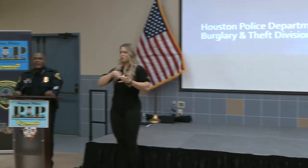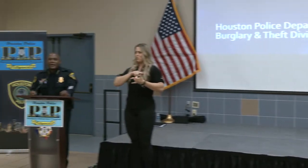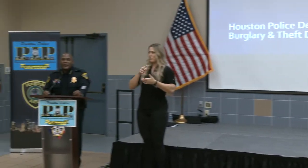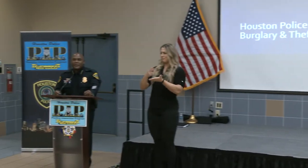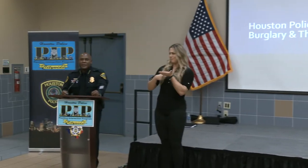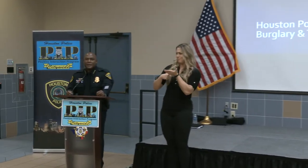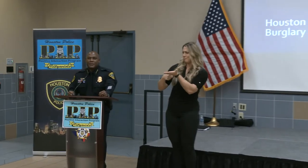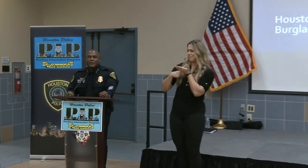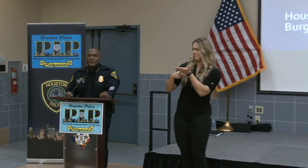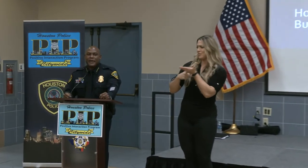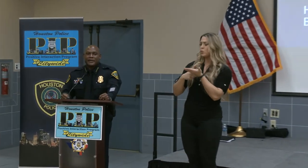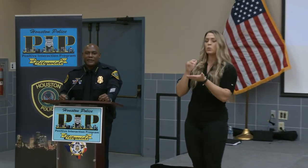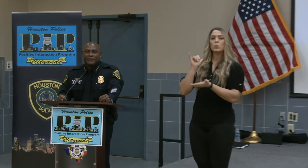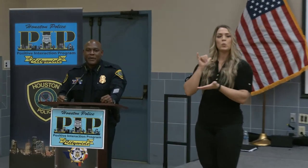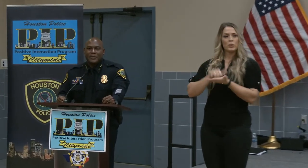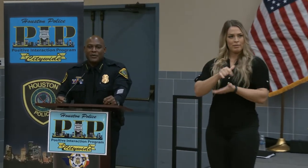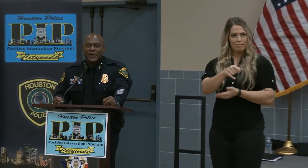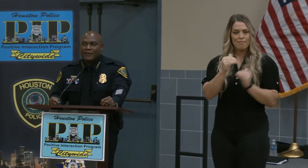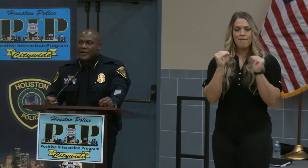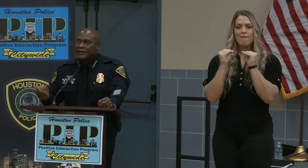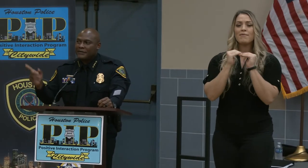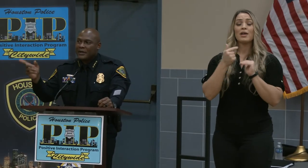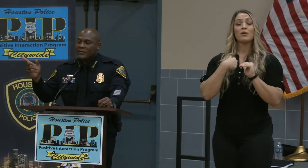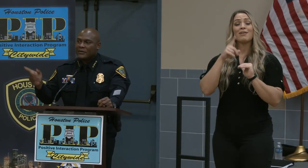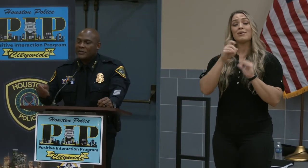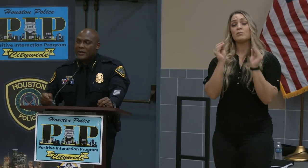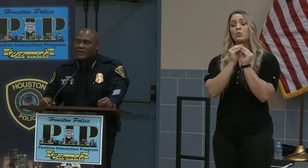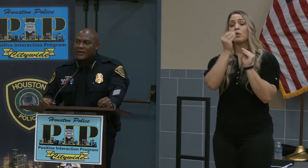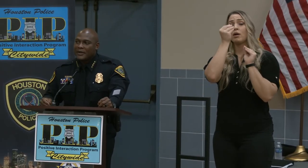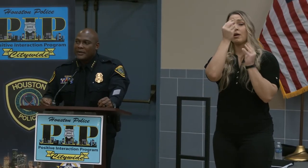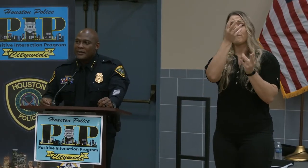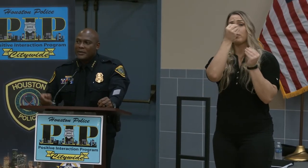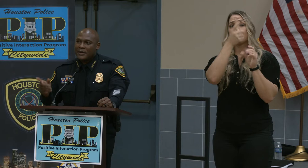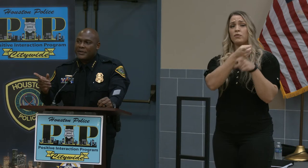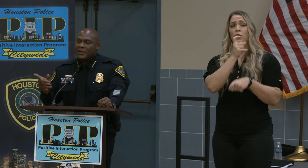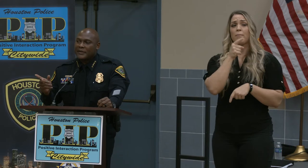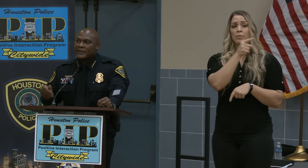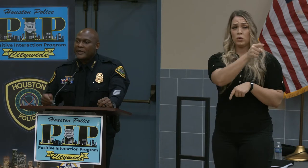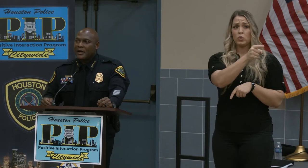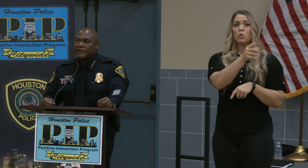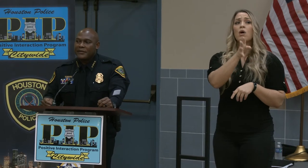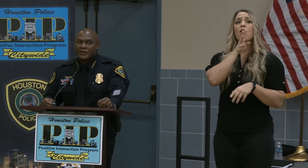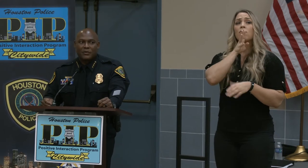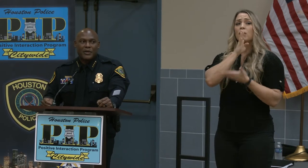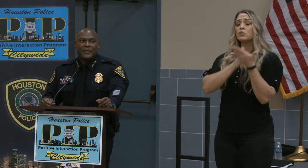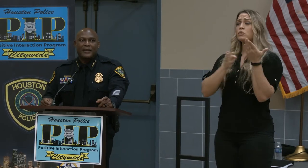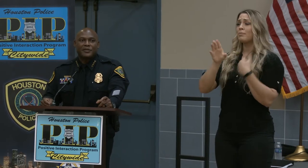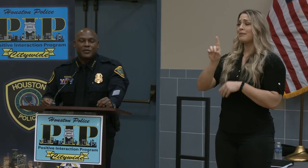get some information from you. I've talked to some of our DRT officers. I want to make sure